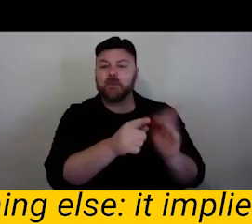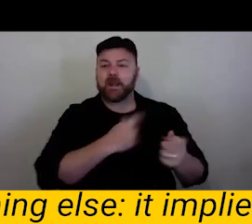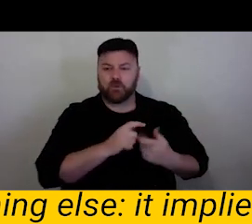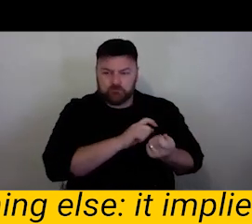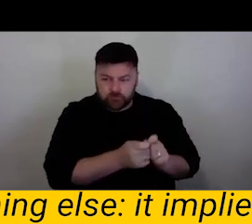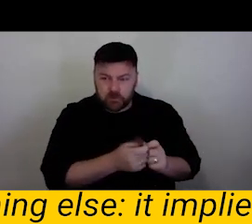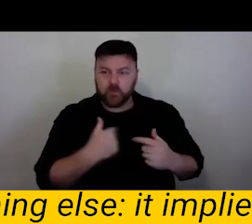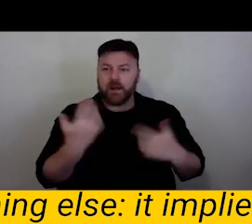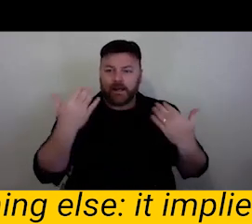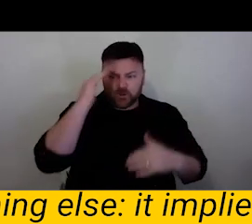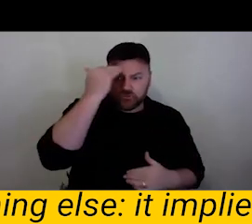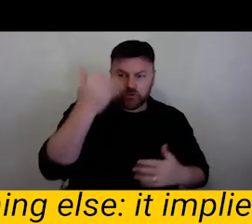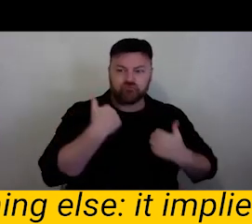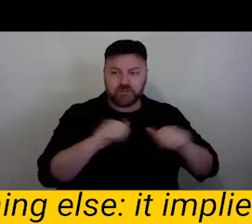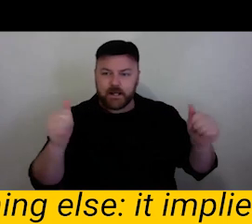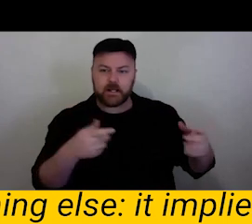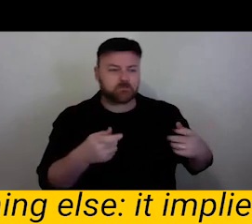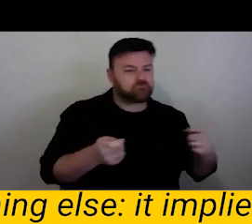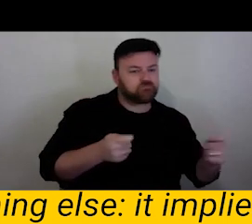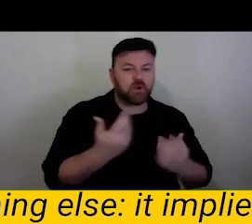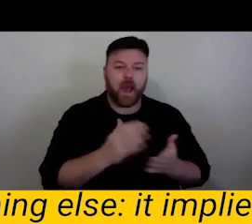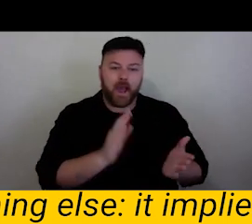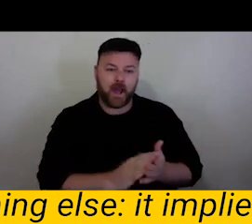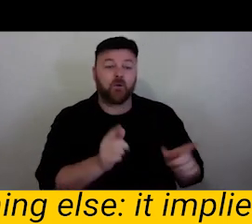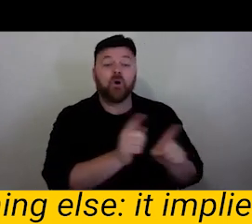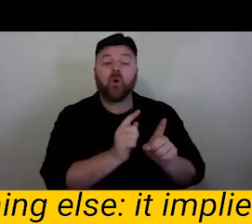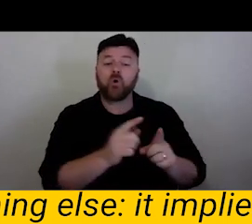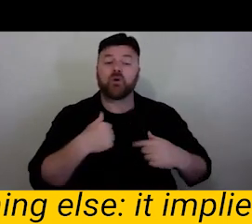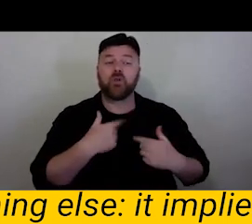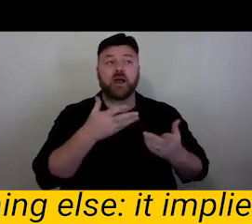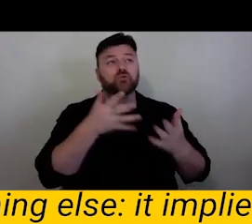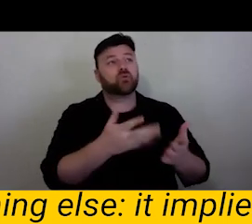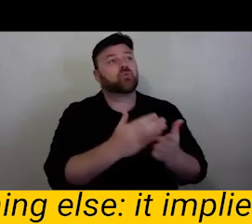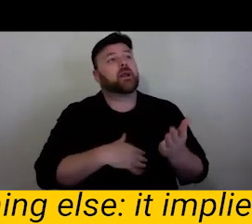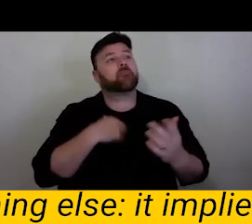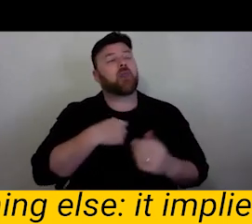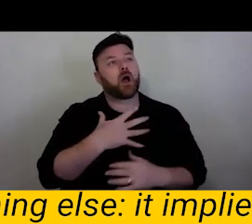modification, which also retains a memory of previous encounters." This